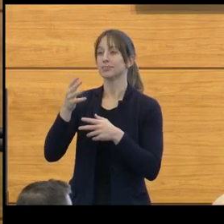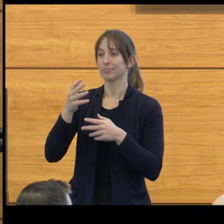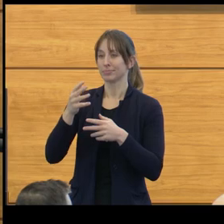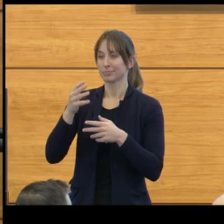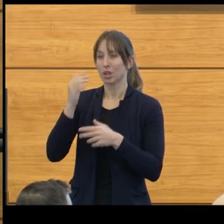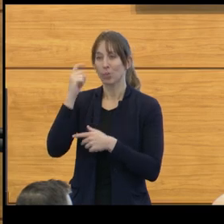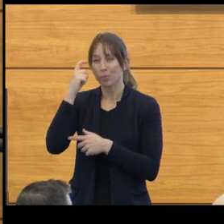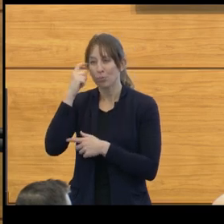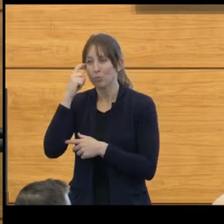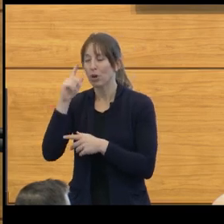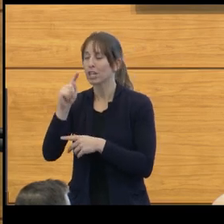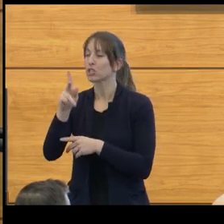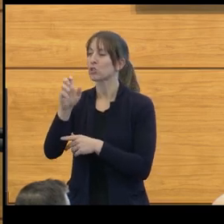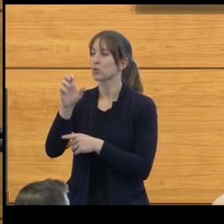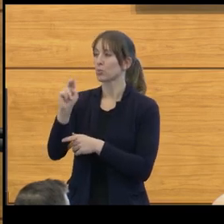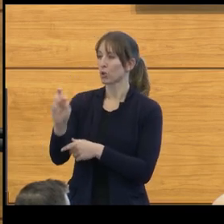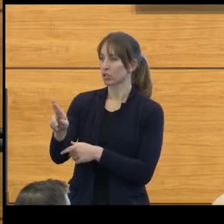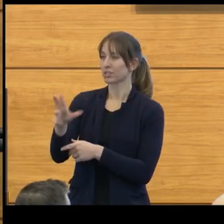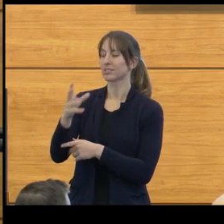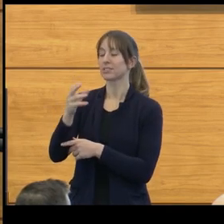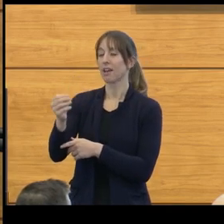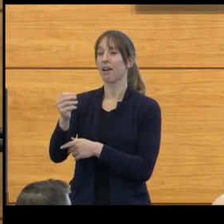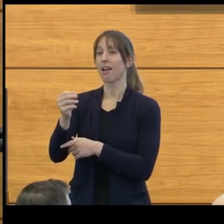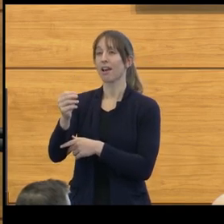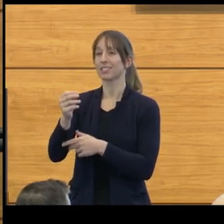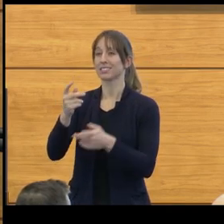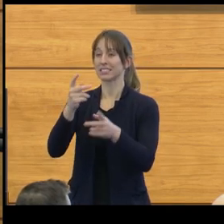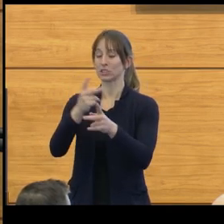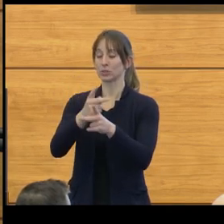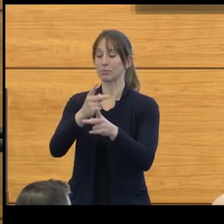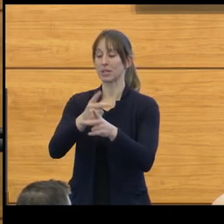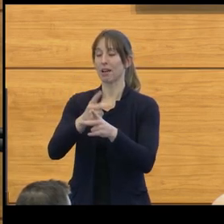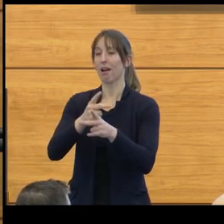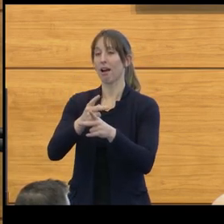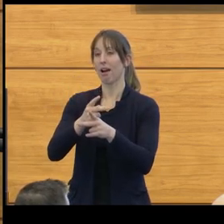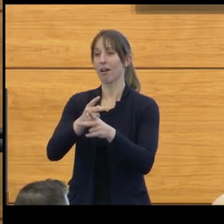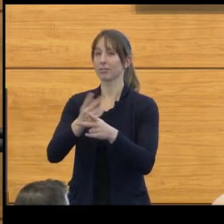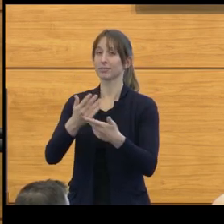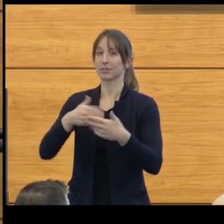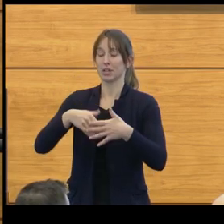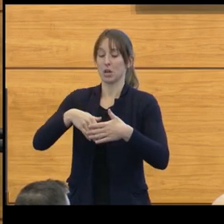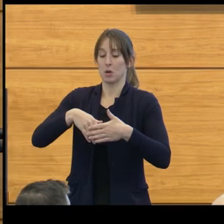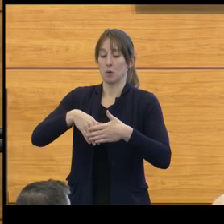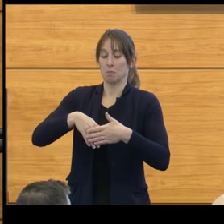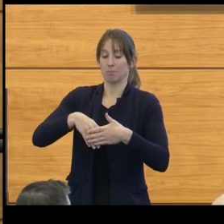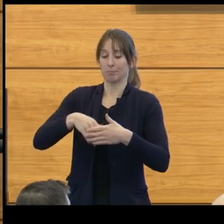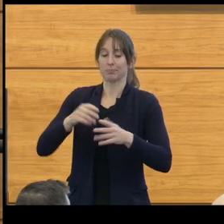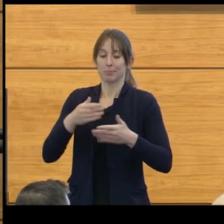and the treatment of congenital spine and brain conditions, and treatment of children